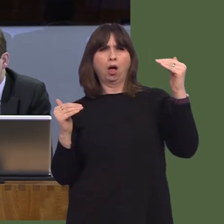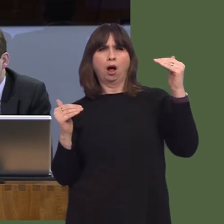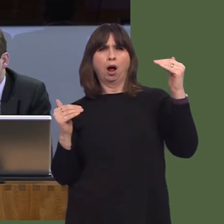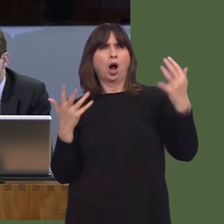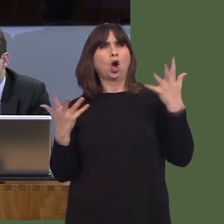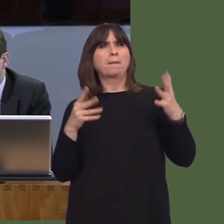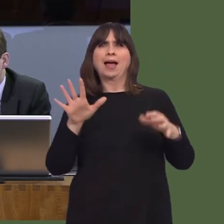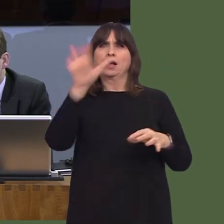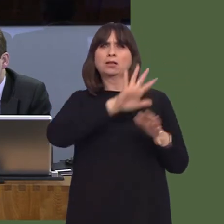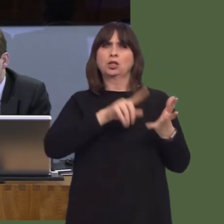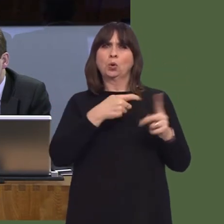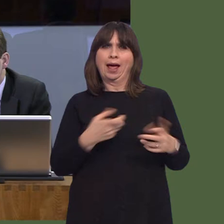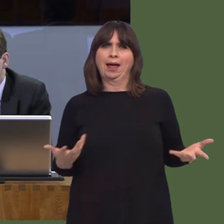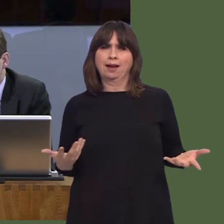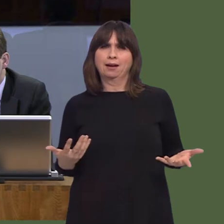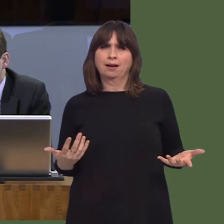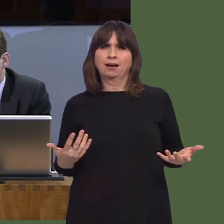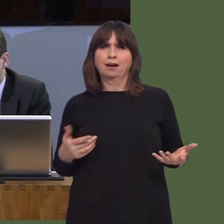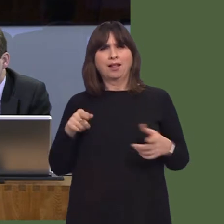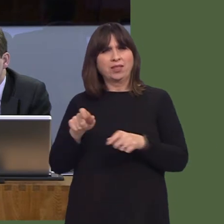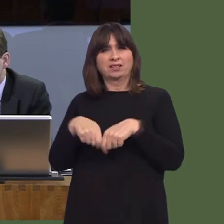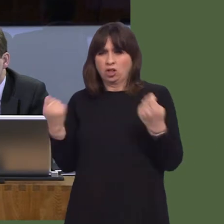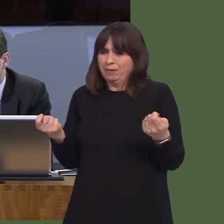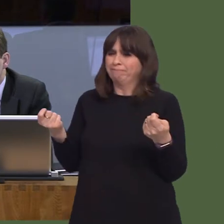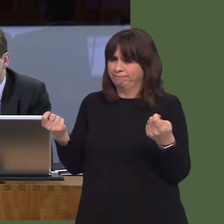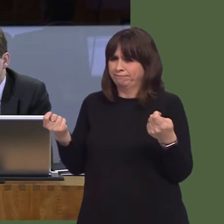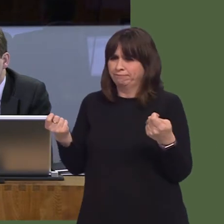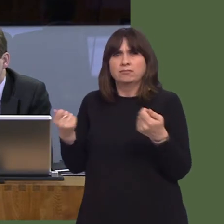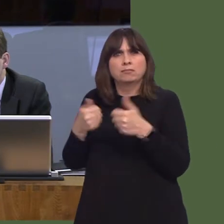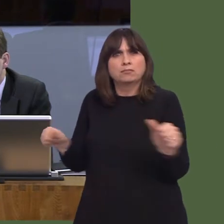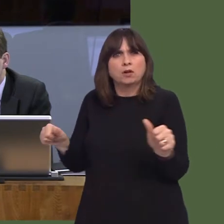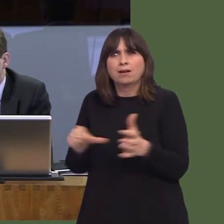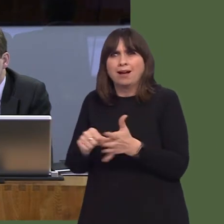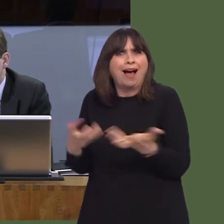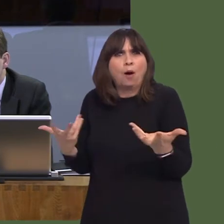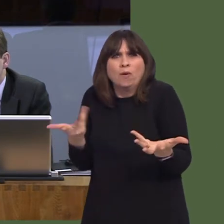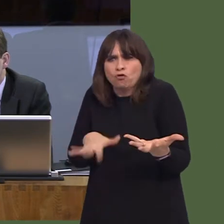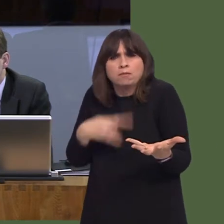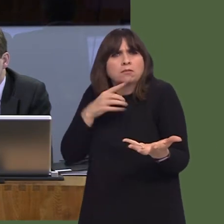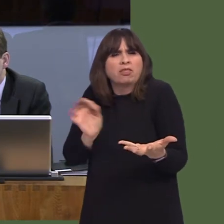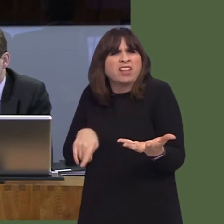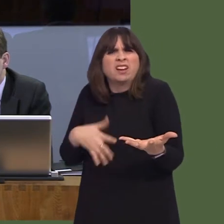We look at Ireland, where there's been 77 per cent in the last year and 50 per cent